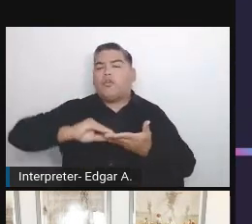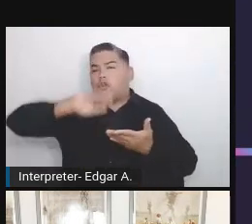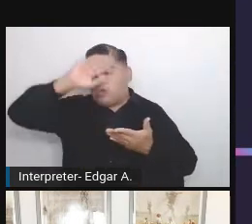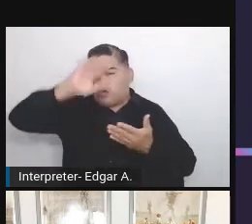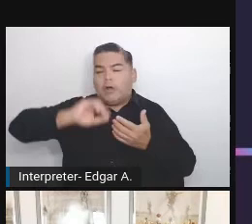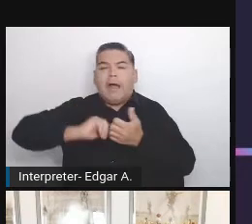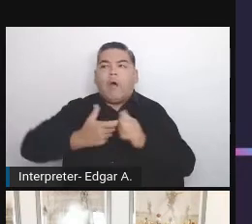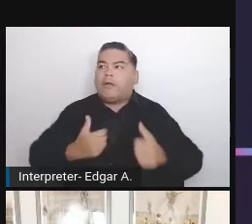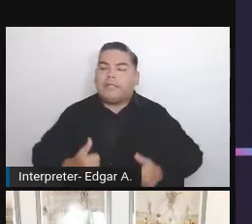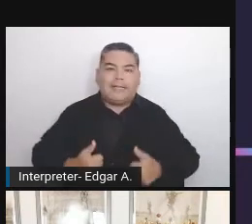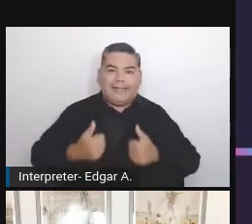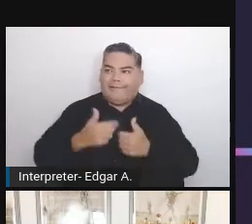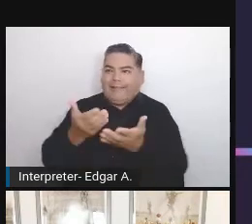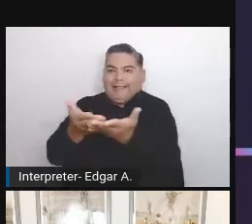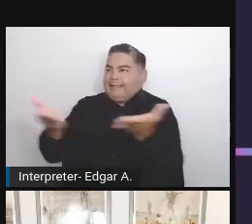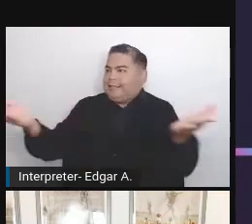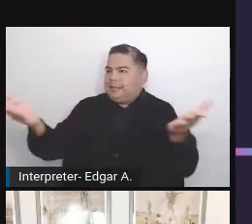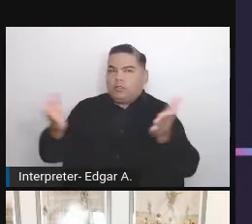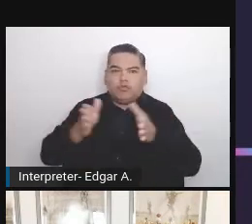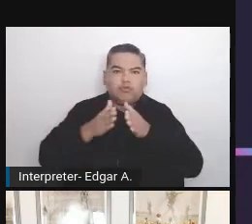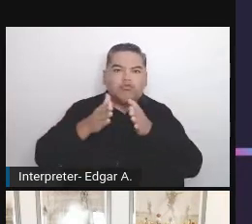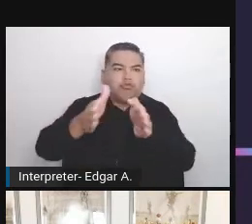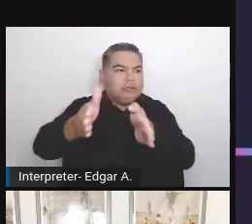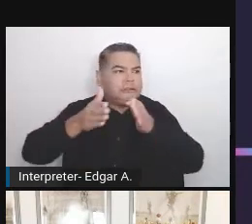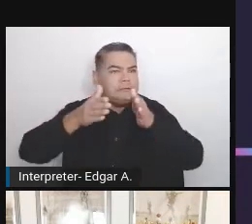This was really true eye-opener for me.